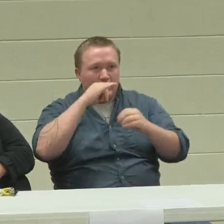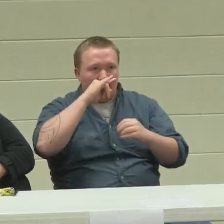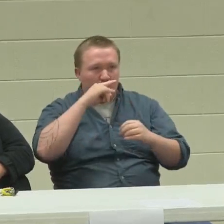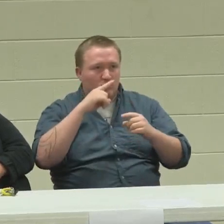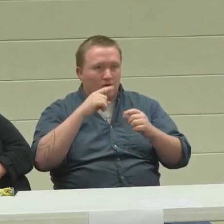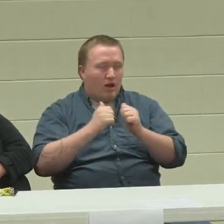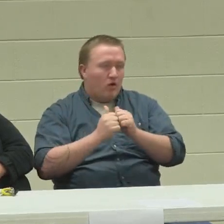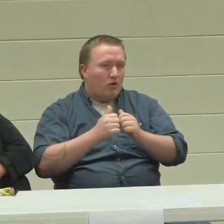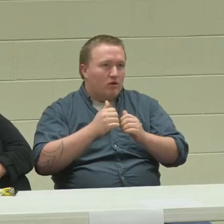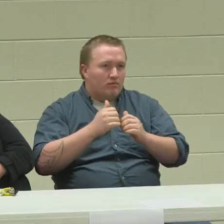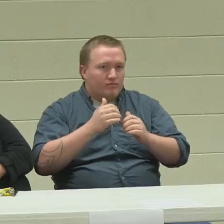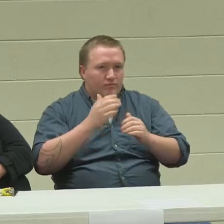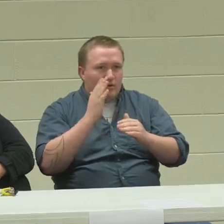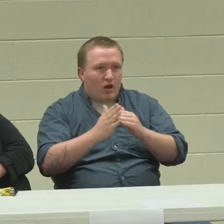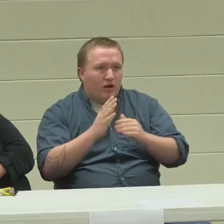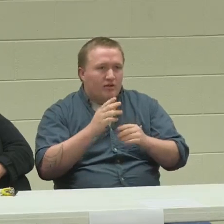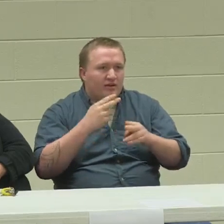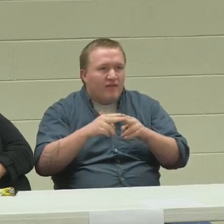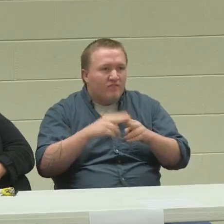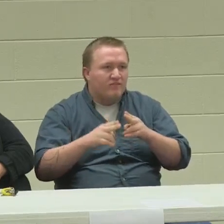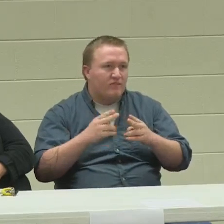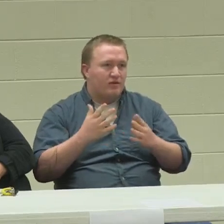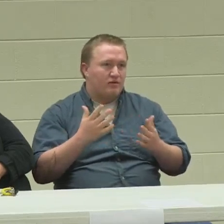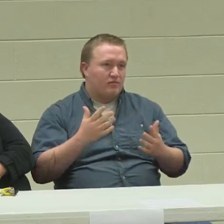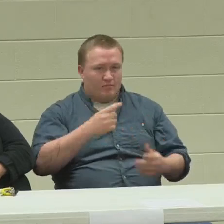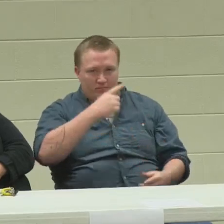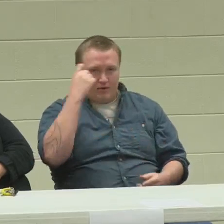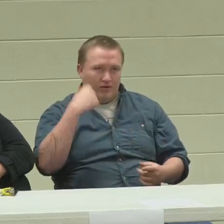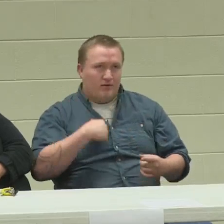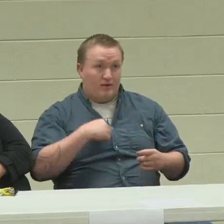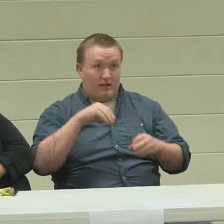I could help teach kids how to...their knife skills